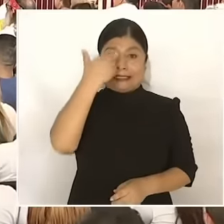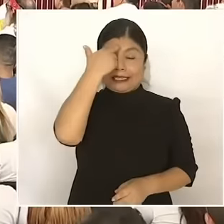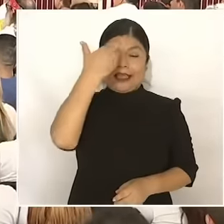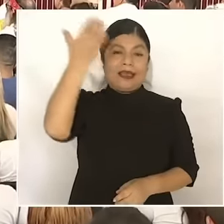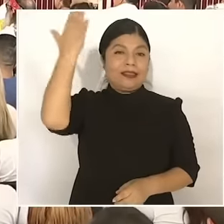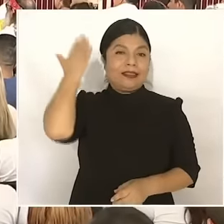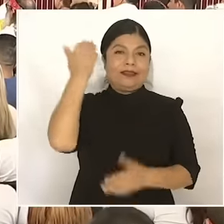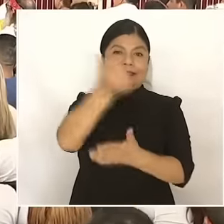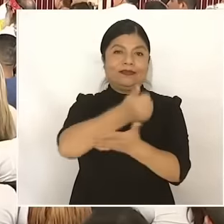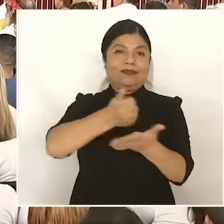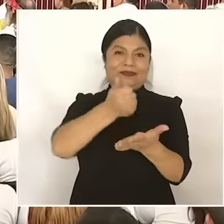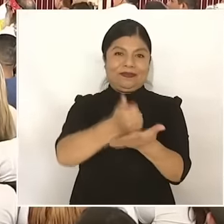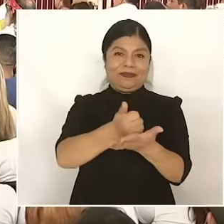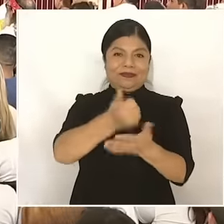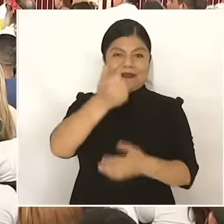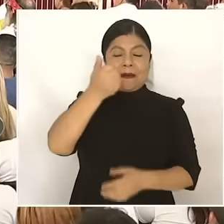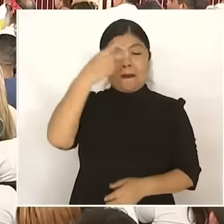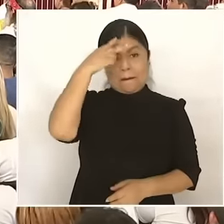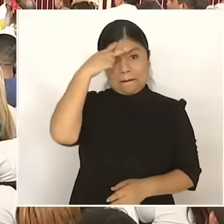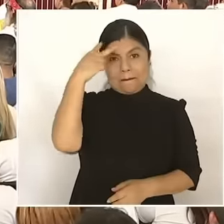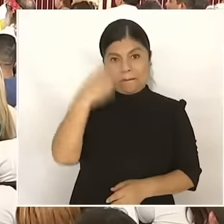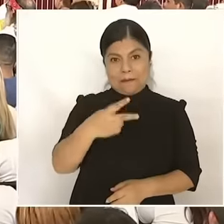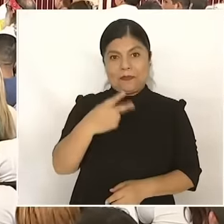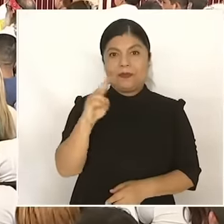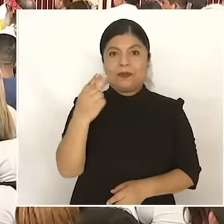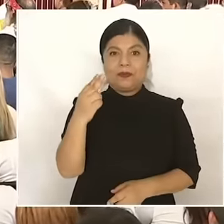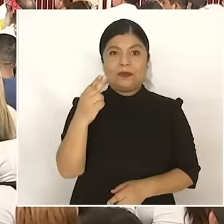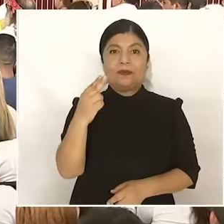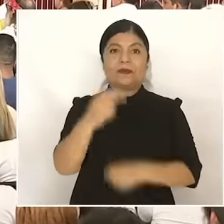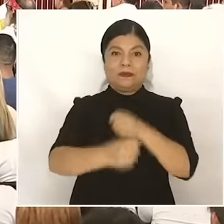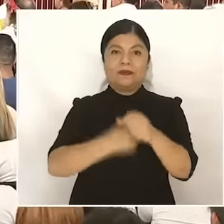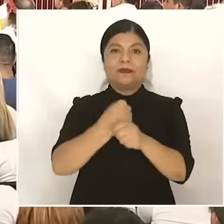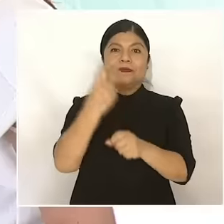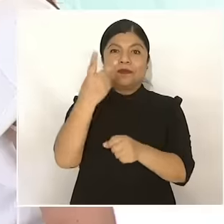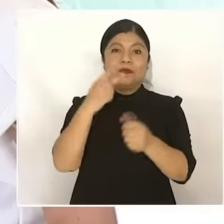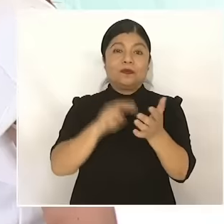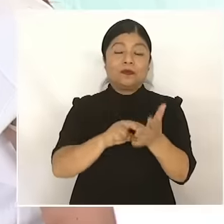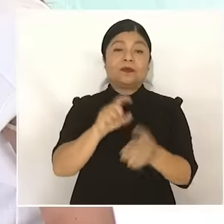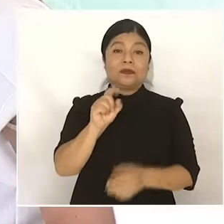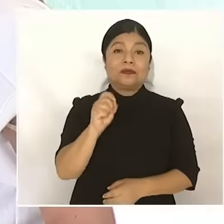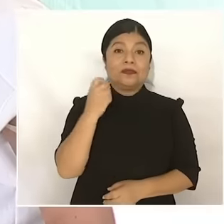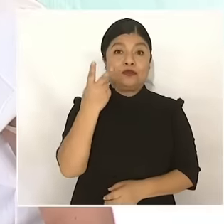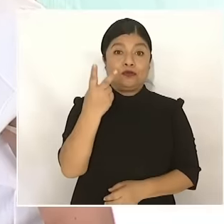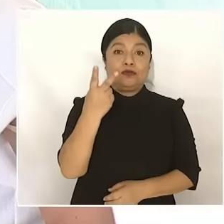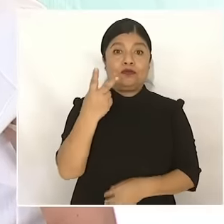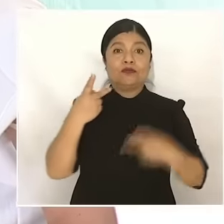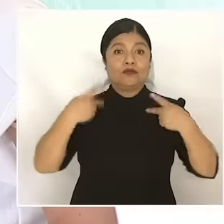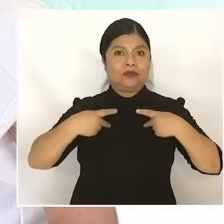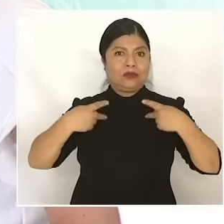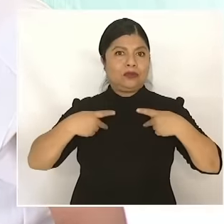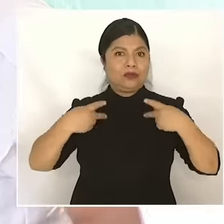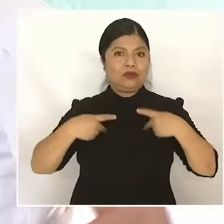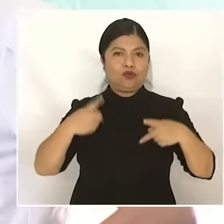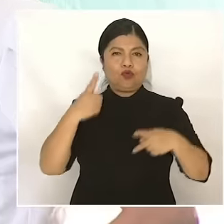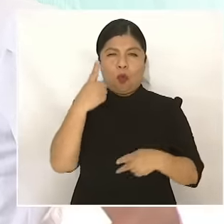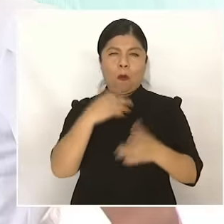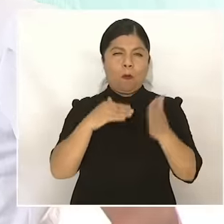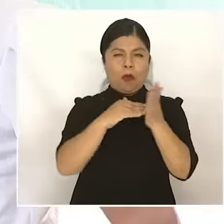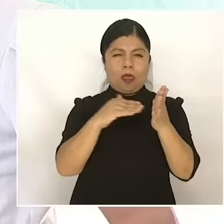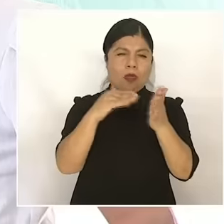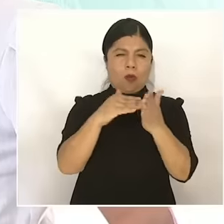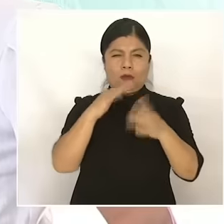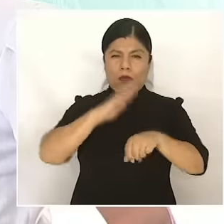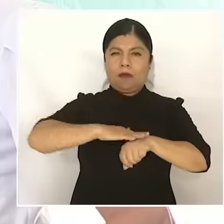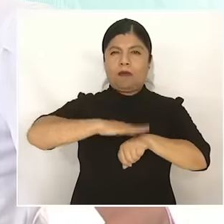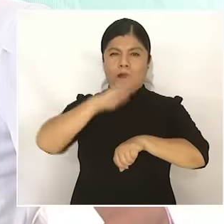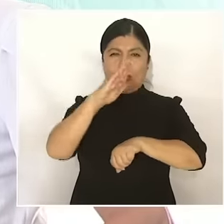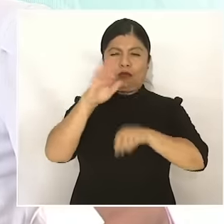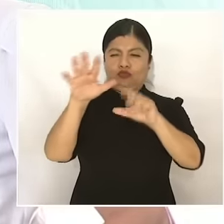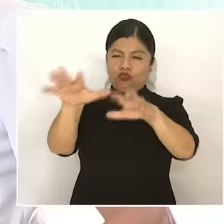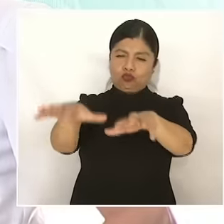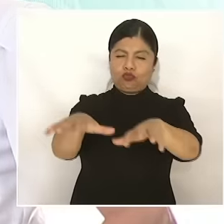in November 2022 with more than a million people who supported our president,